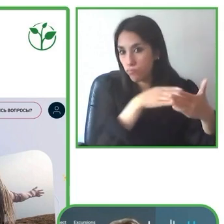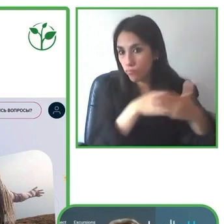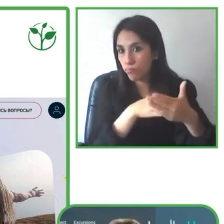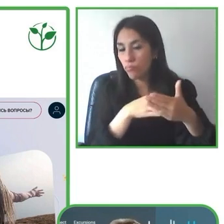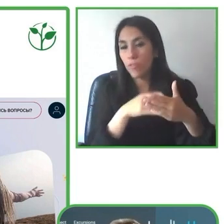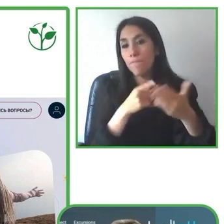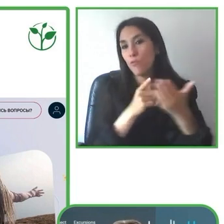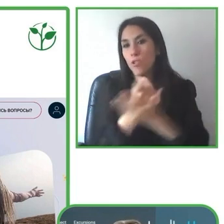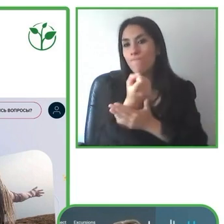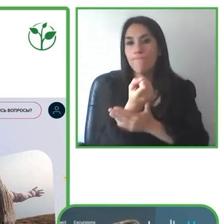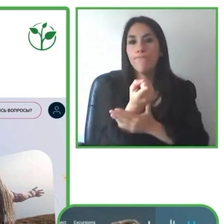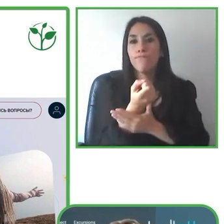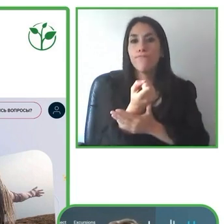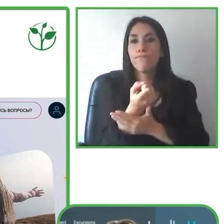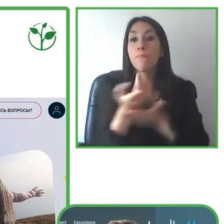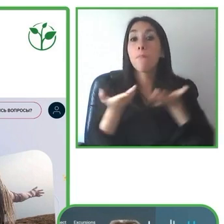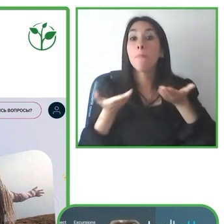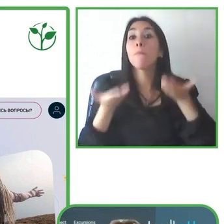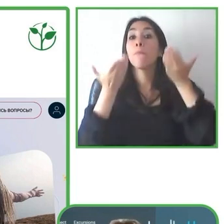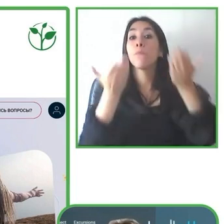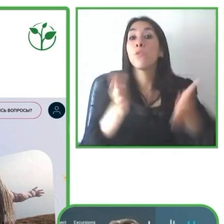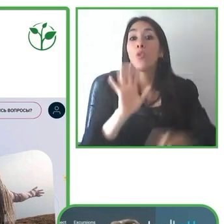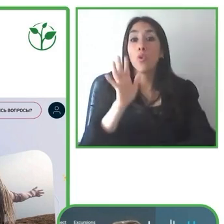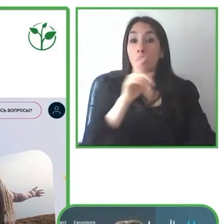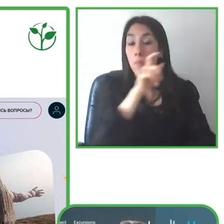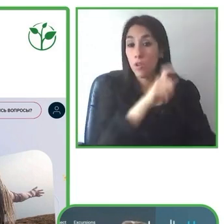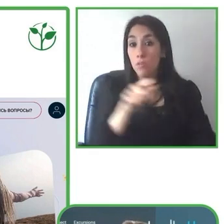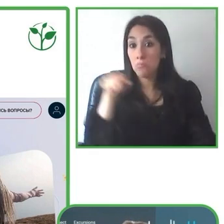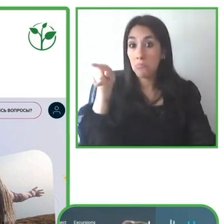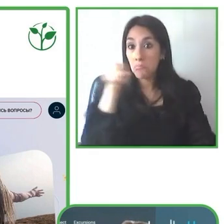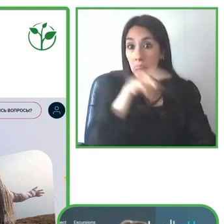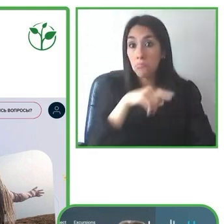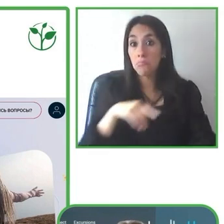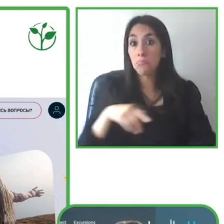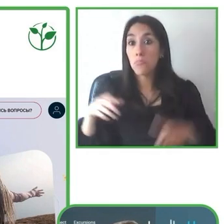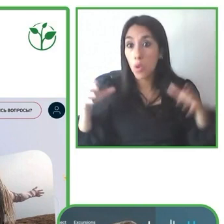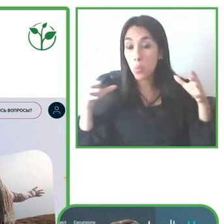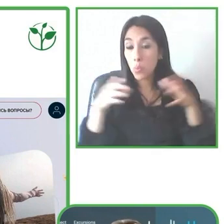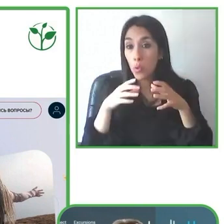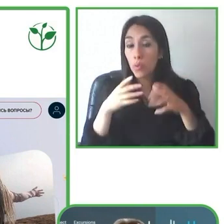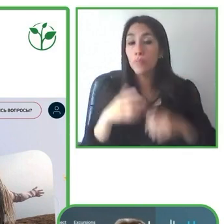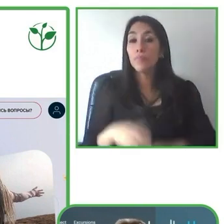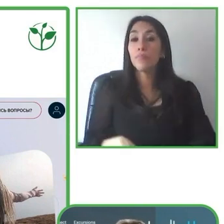if necessary, undergo training and walk the dogs on the development